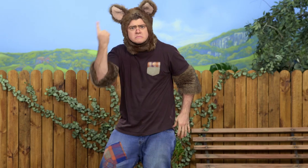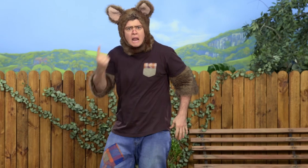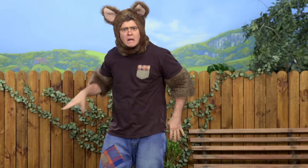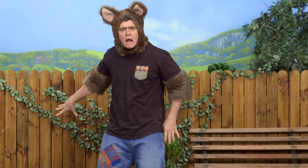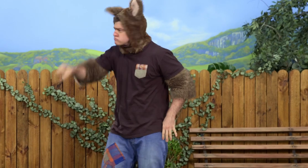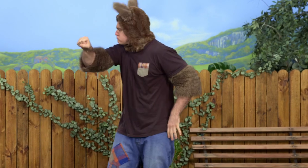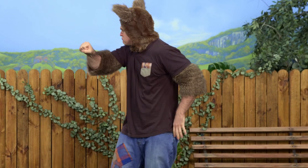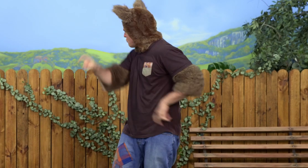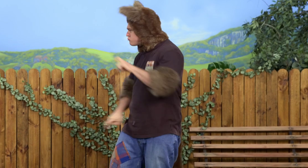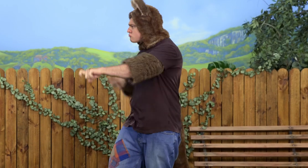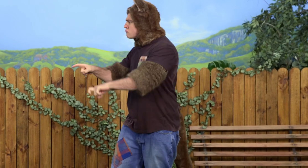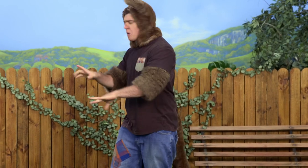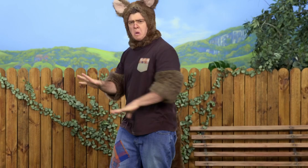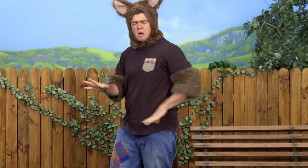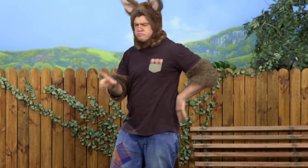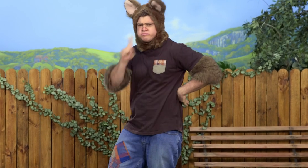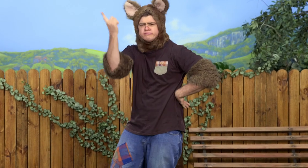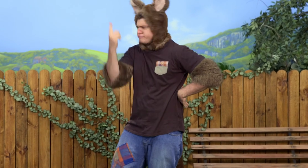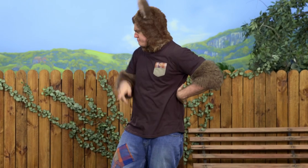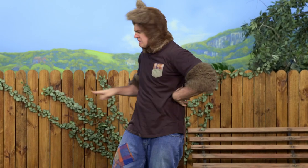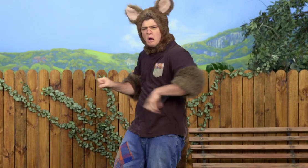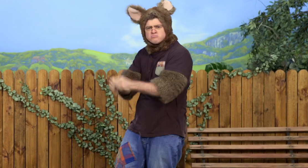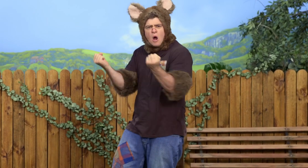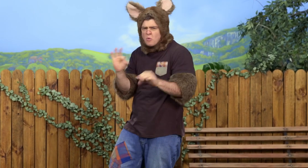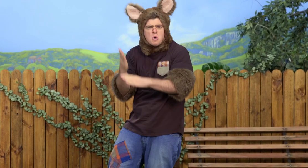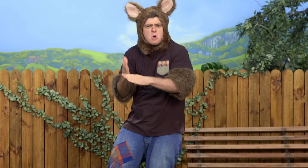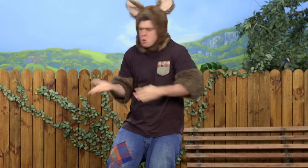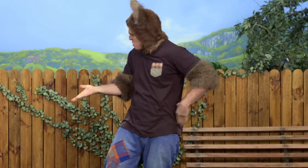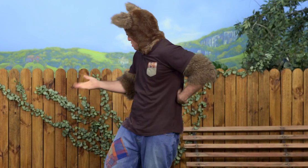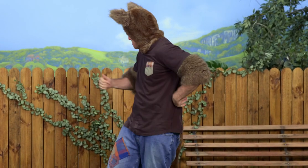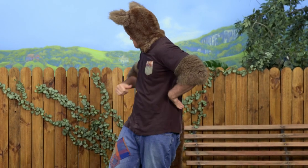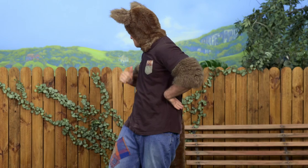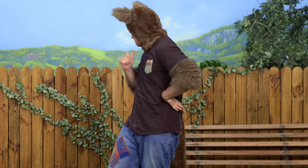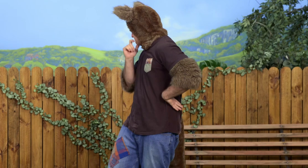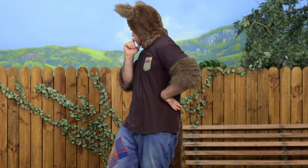Did Sally take it for a ride? No, she couldn't have done that. The bike's broken. It doesn't work.